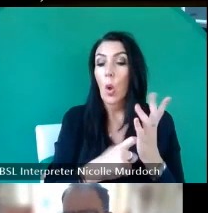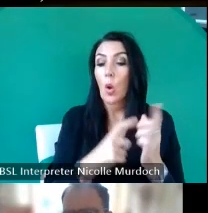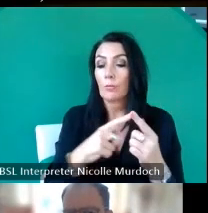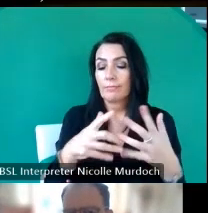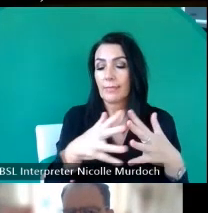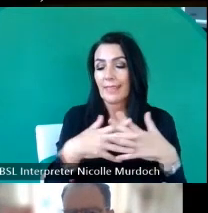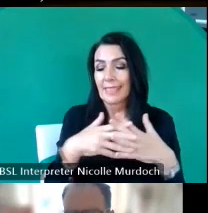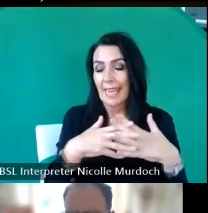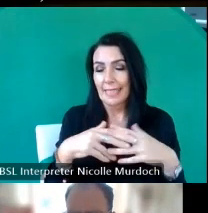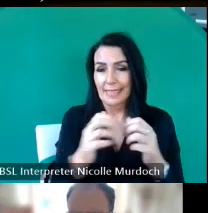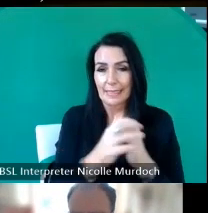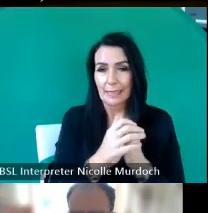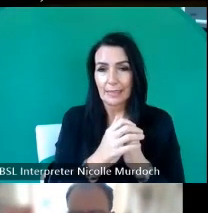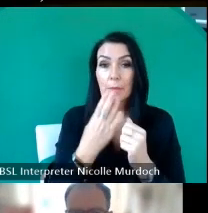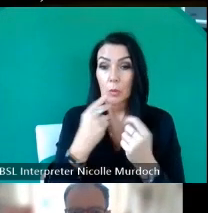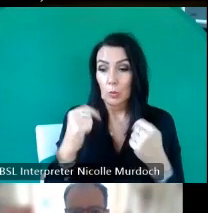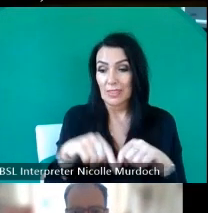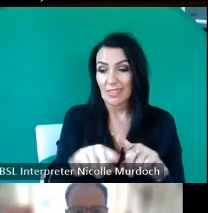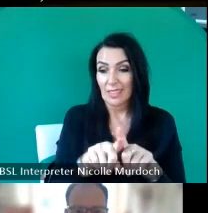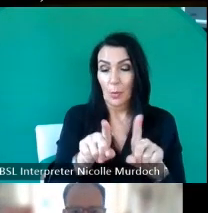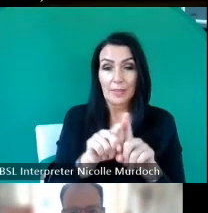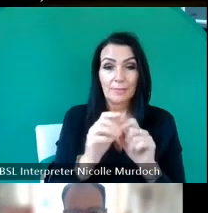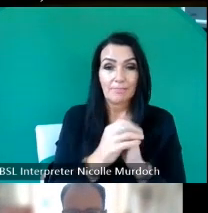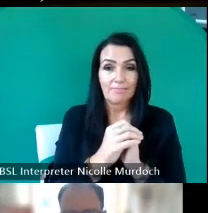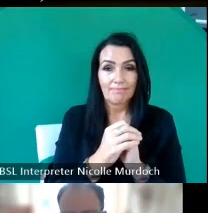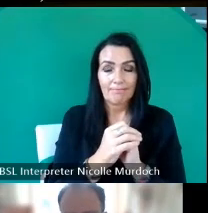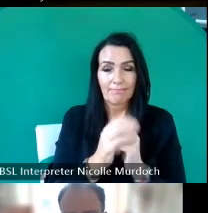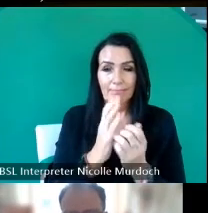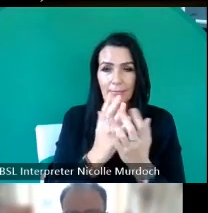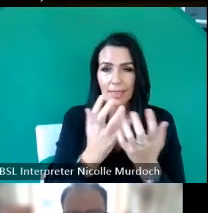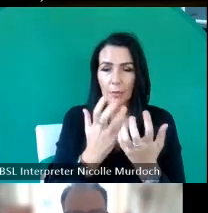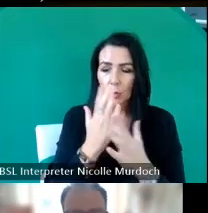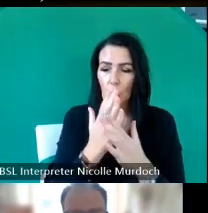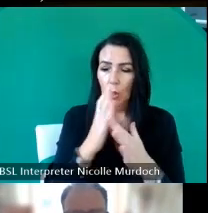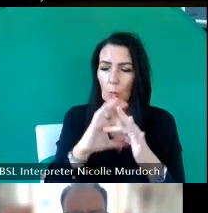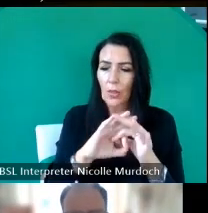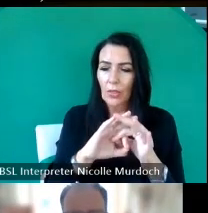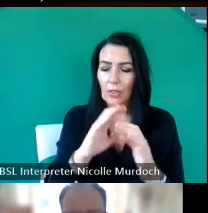increasingly been used here I think as a term and it's a way of working with um communities around